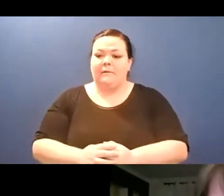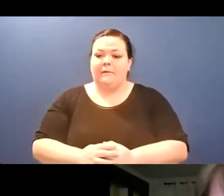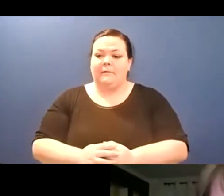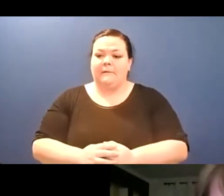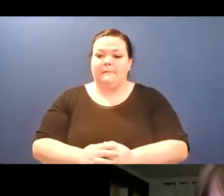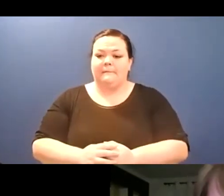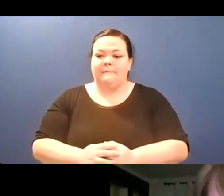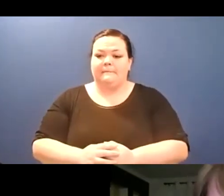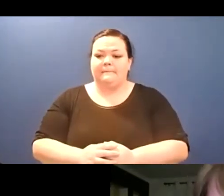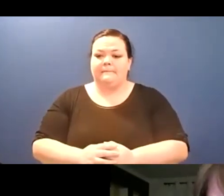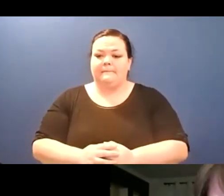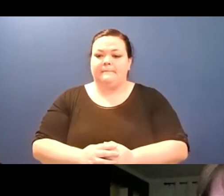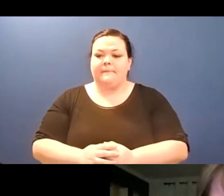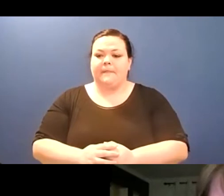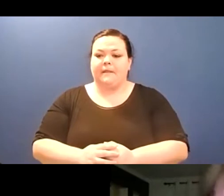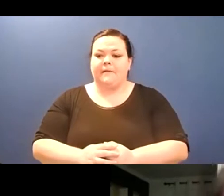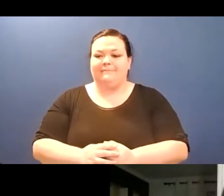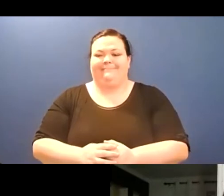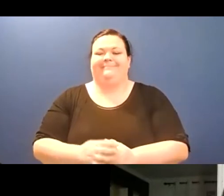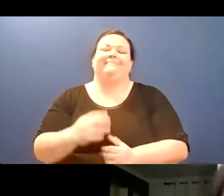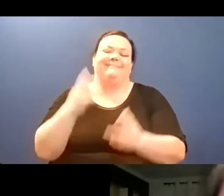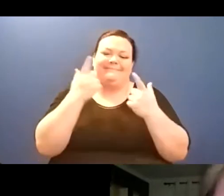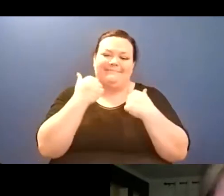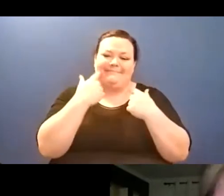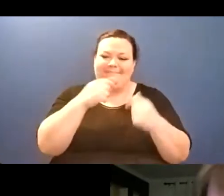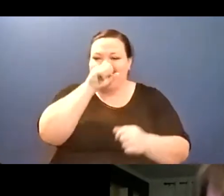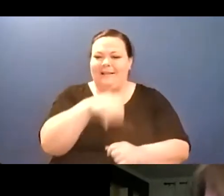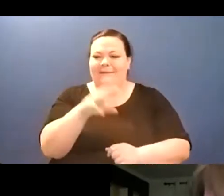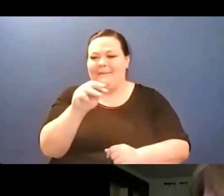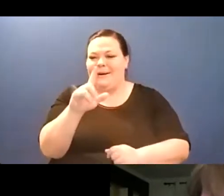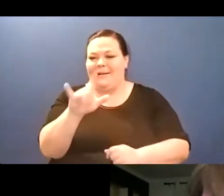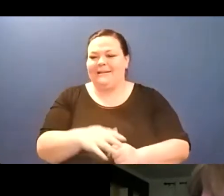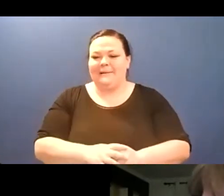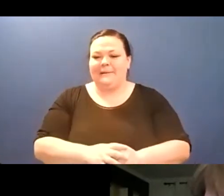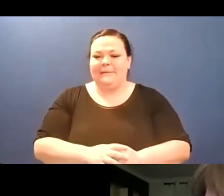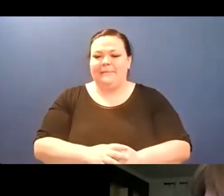form in the chat, um, if you want to be an opening reader in the future fill out that form,